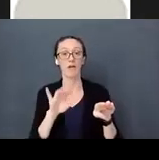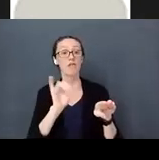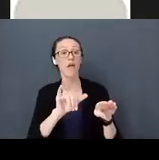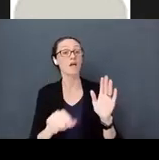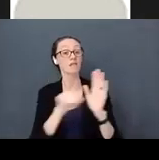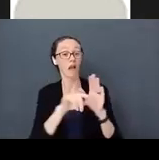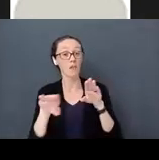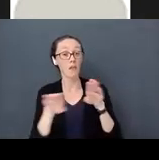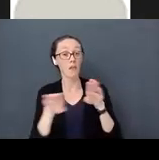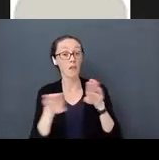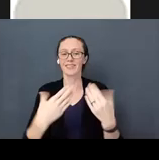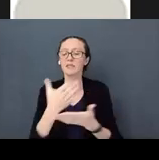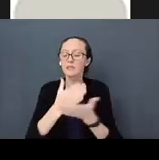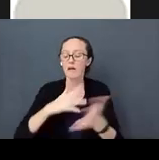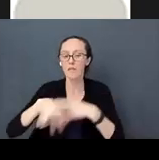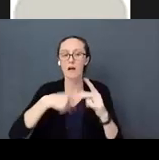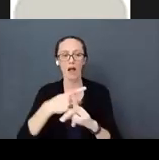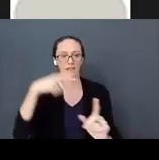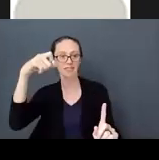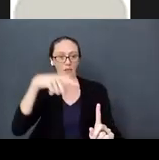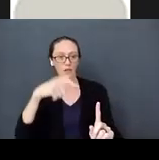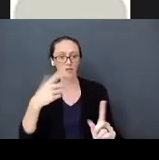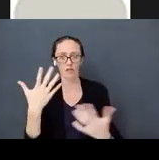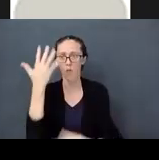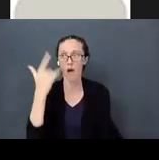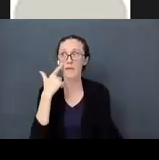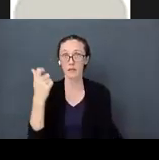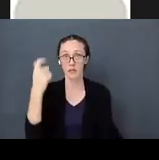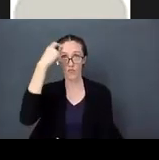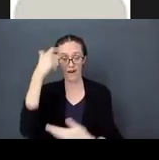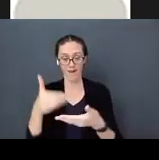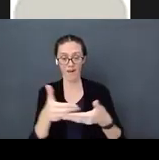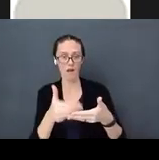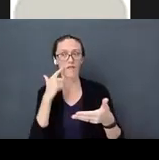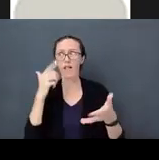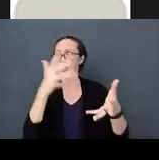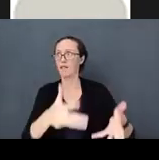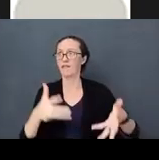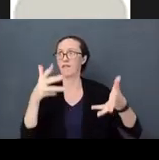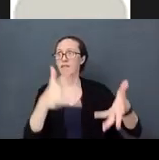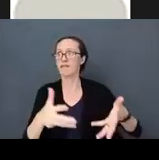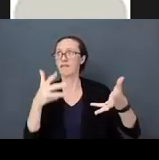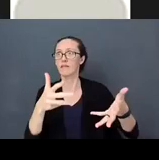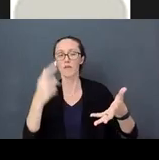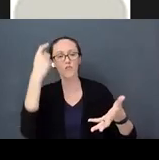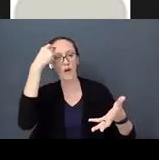That is because if that baby is left alone the brain doesn’t develop in the way that it needs.